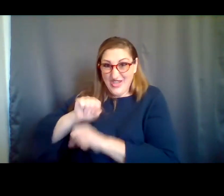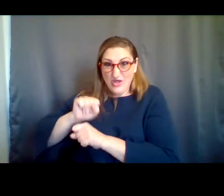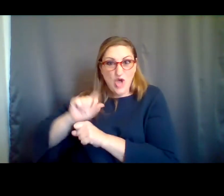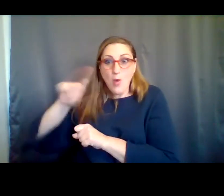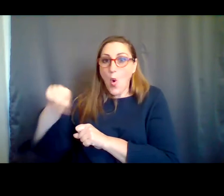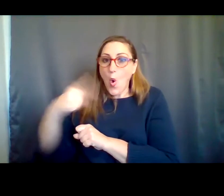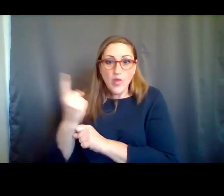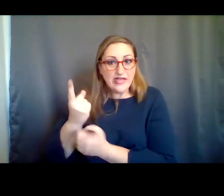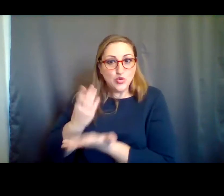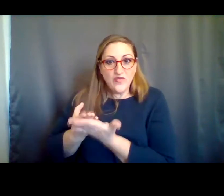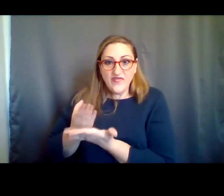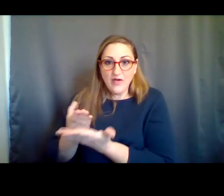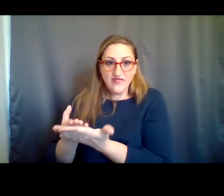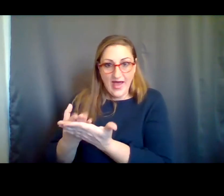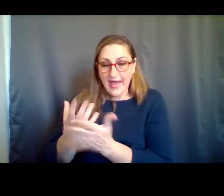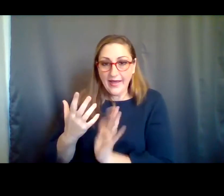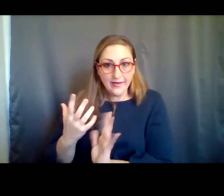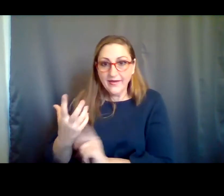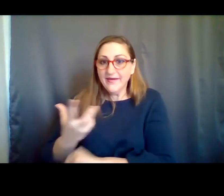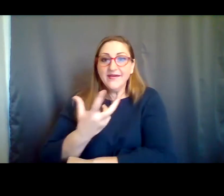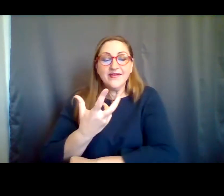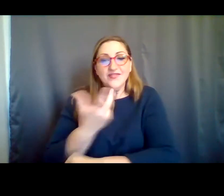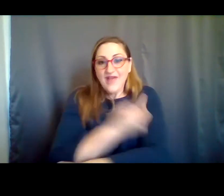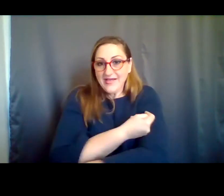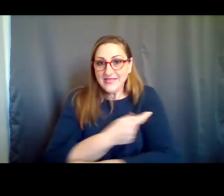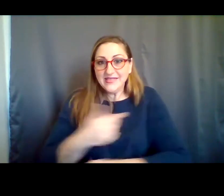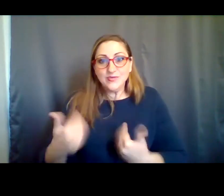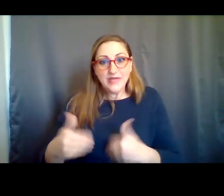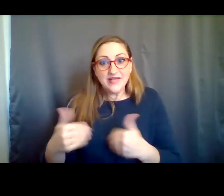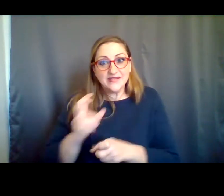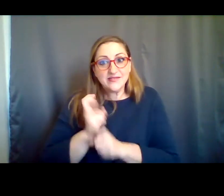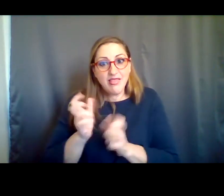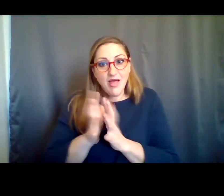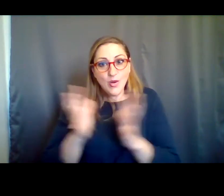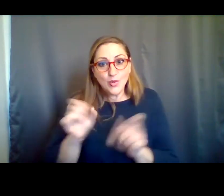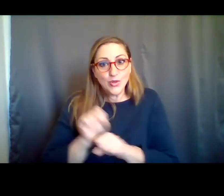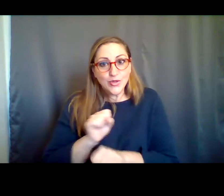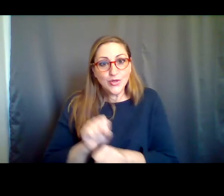of our operations for the foreseeable future, at least. Right now we